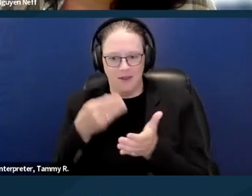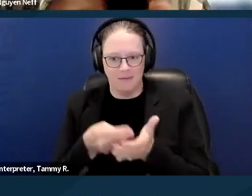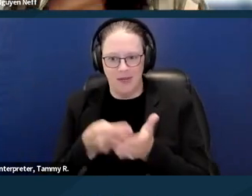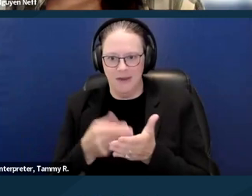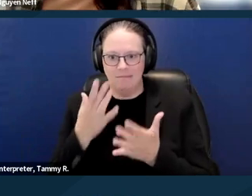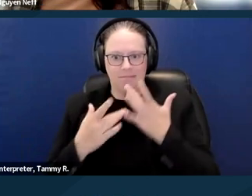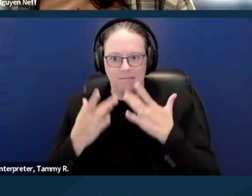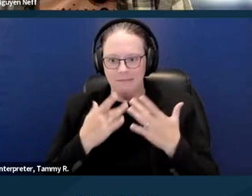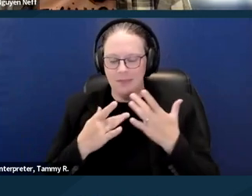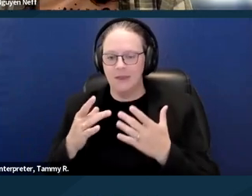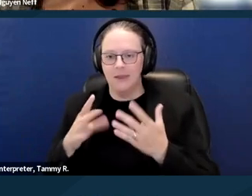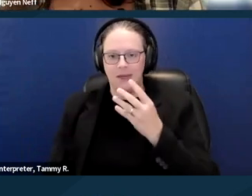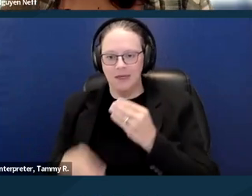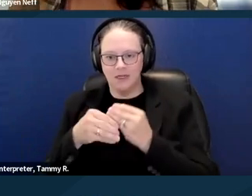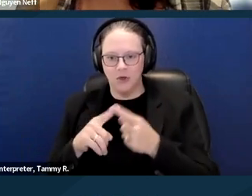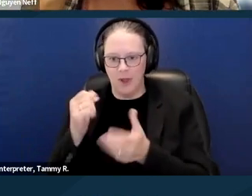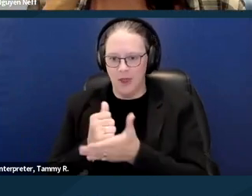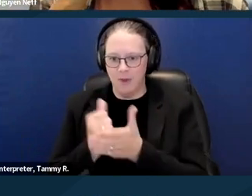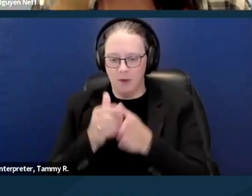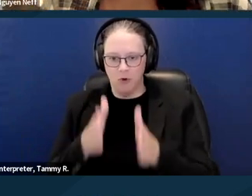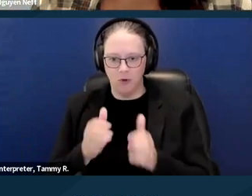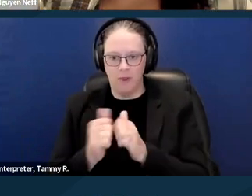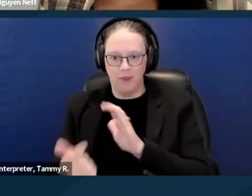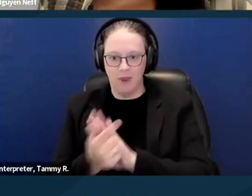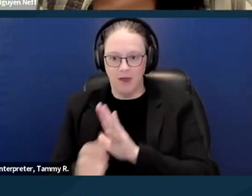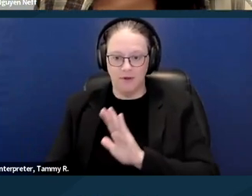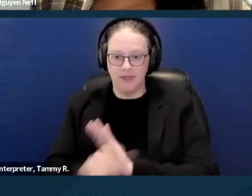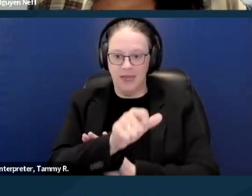in addition to helping someone with an unlawful detainer, preparing for an unlawful detainer